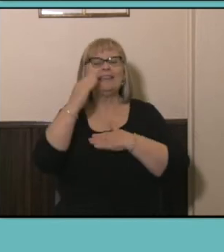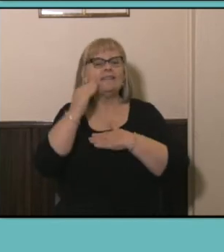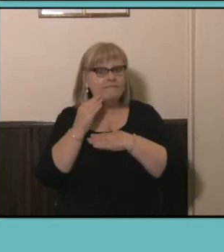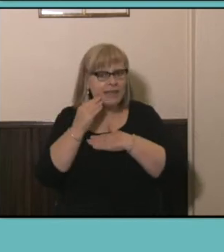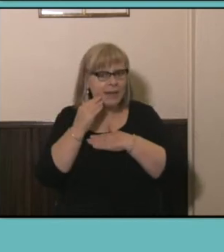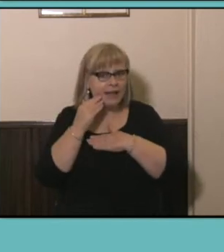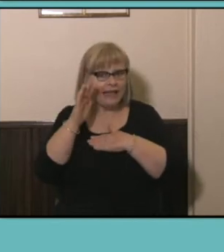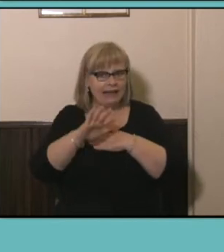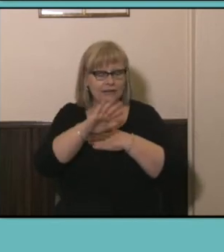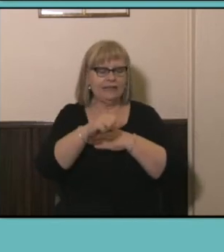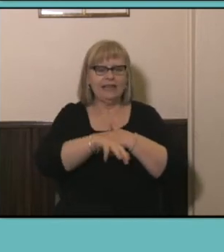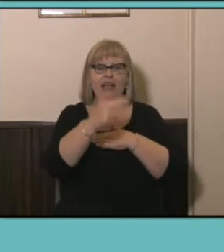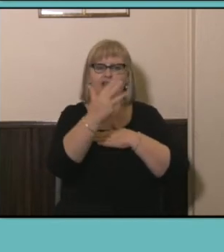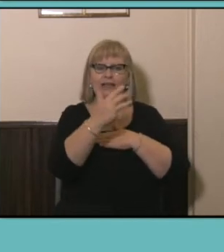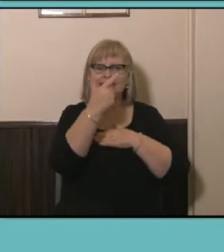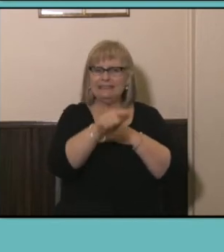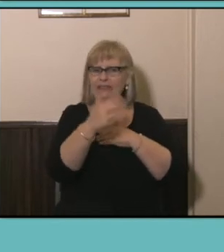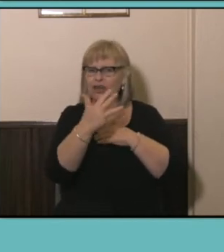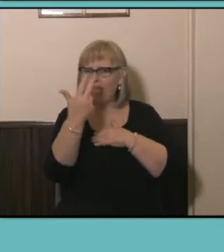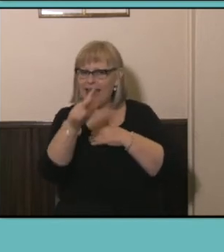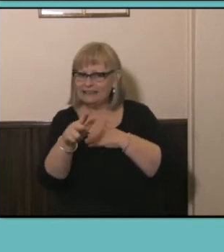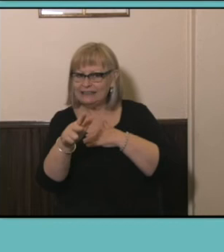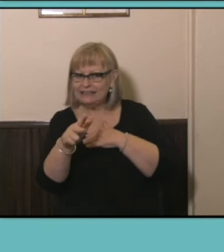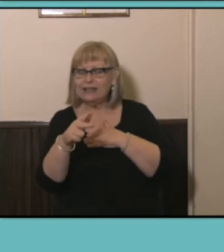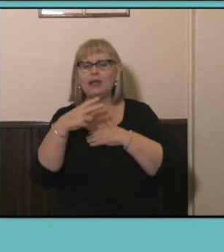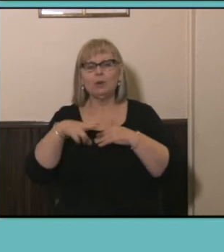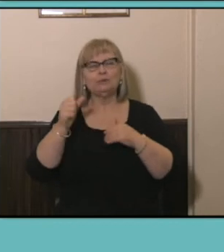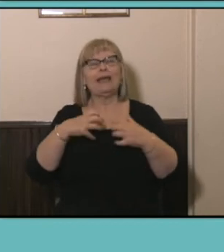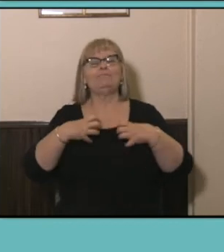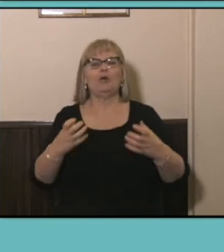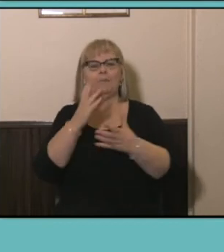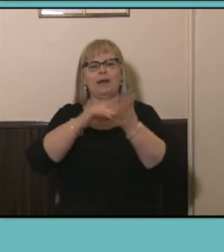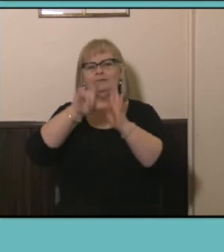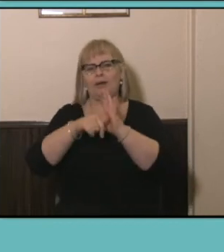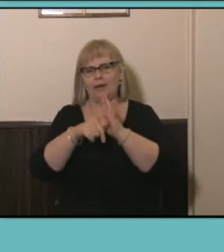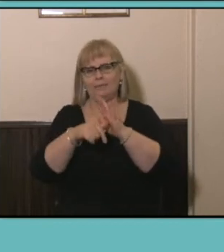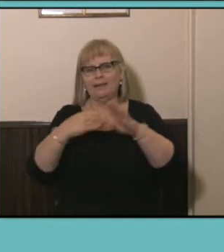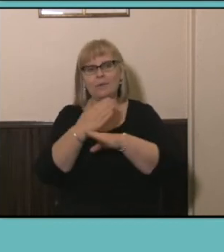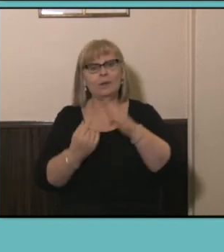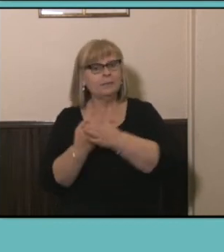the 1970s and 1980s, fueled by more part-time employment opportunities. So